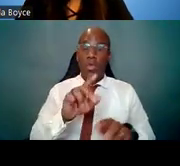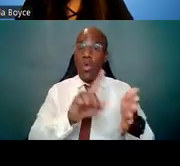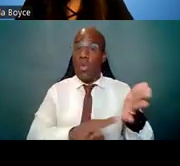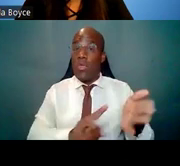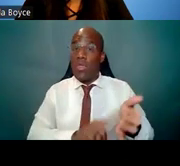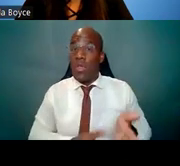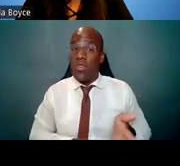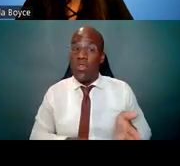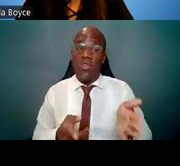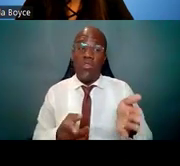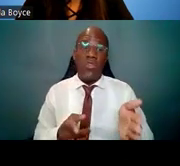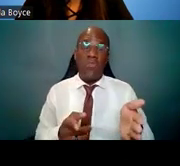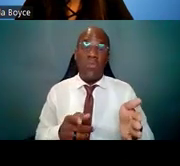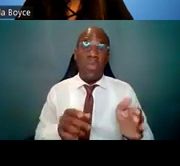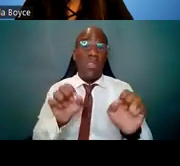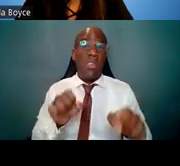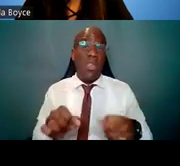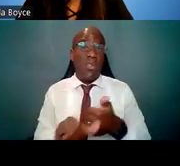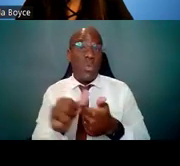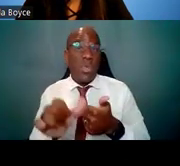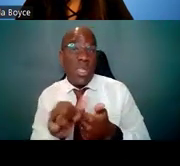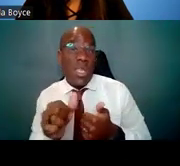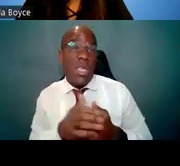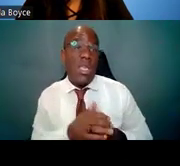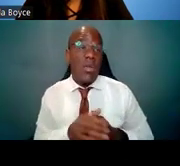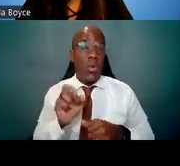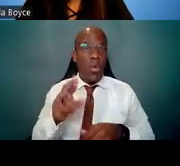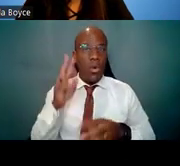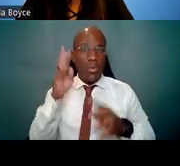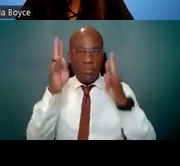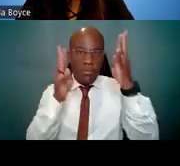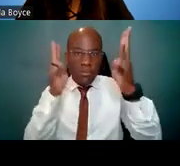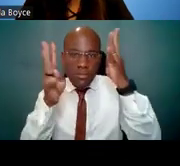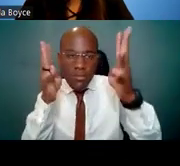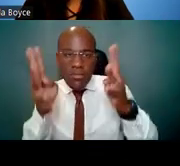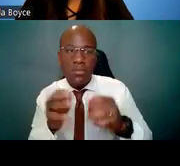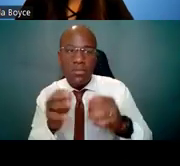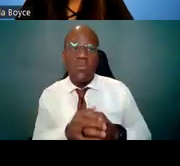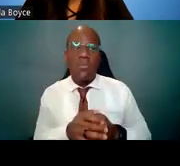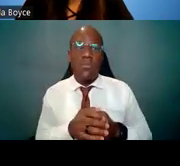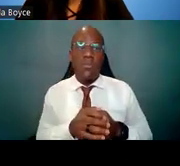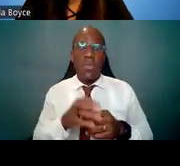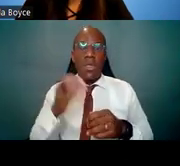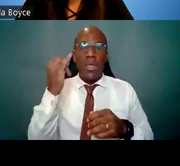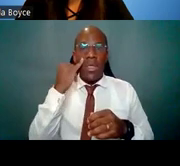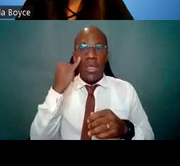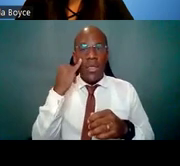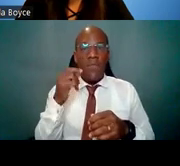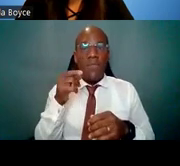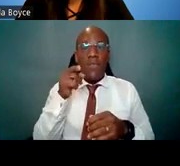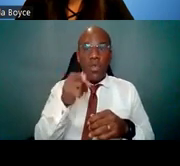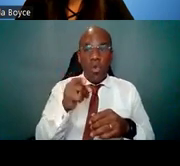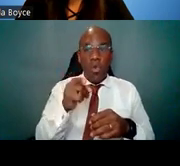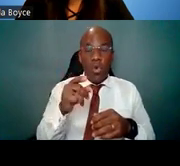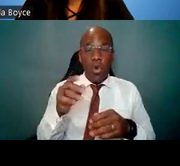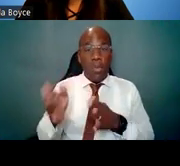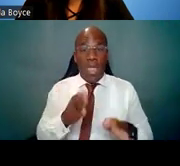but because reviewers would really rather see a plan that's likely to succeed and lead to publications. And finally, in this section,